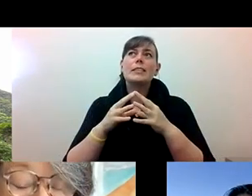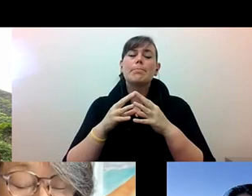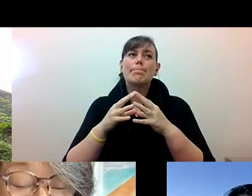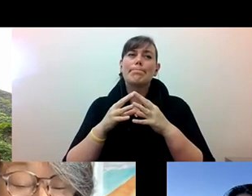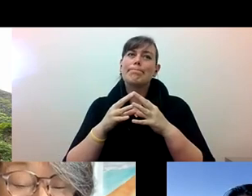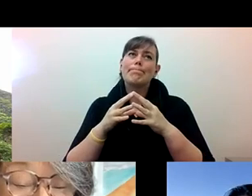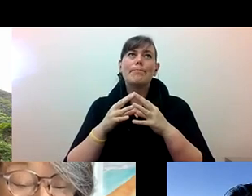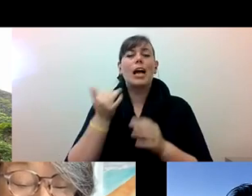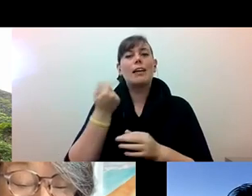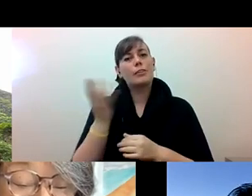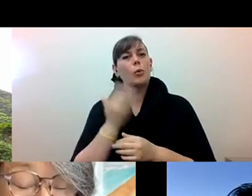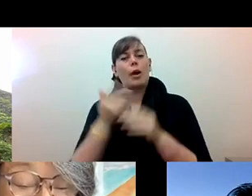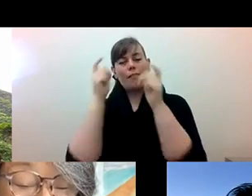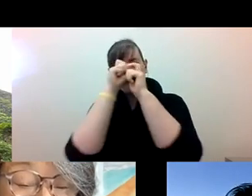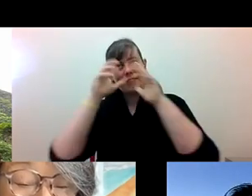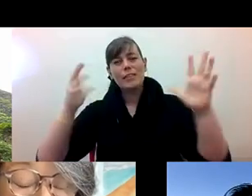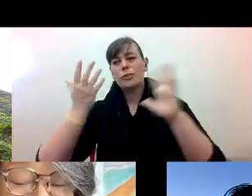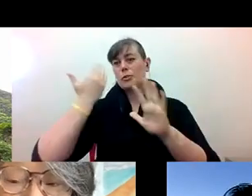Katherine Lee: some of the visions of the Asian American movement.